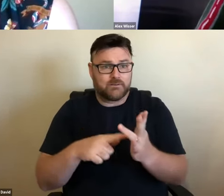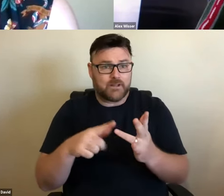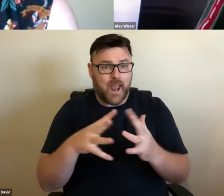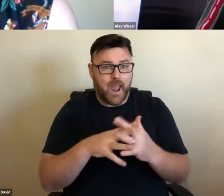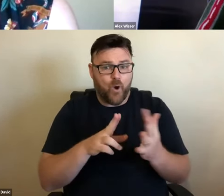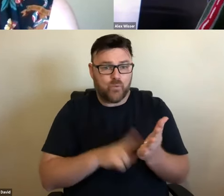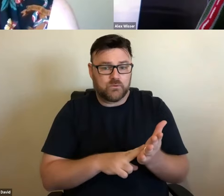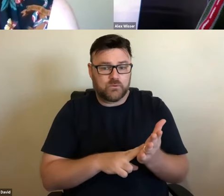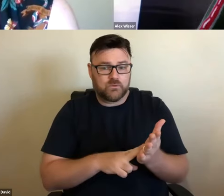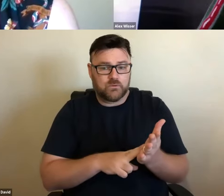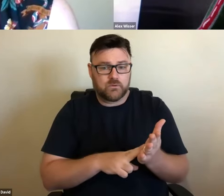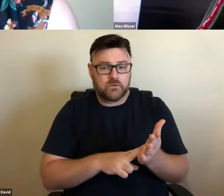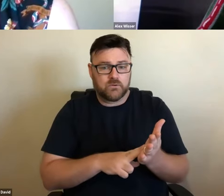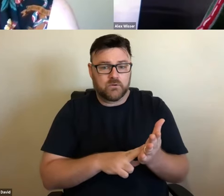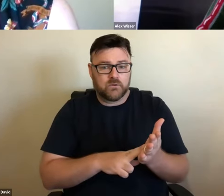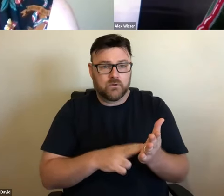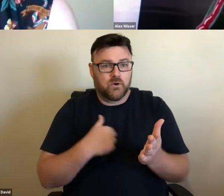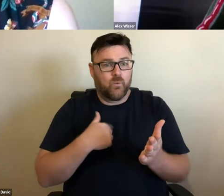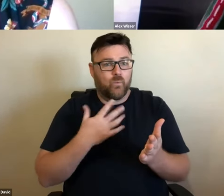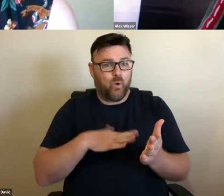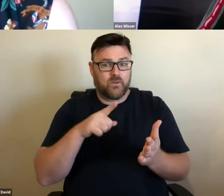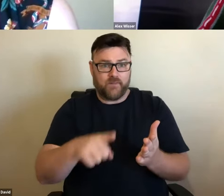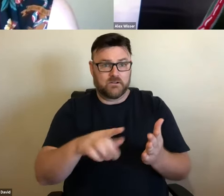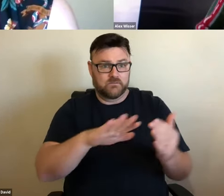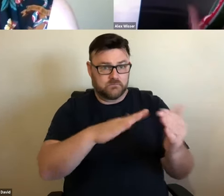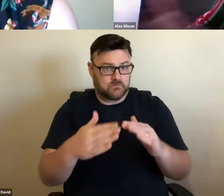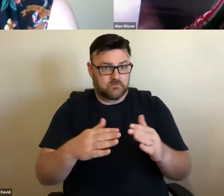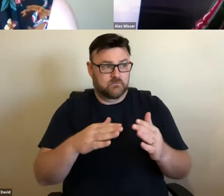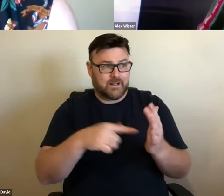town not a project. I want that town to be vibrant, healthy and still the